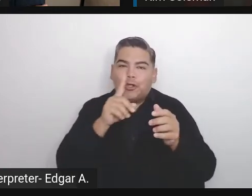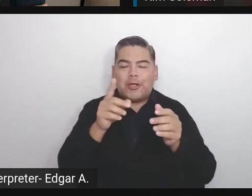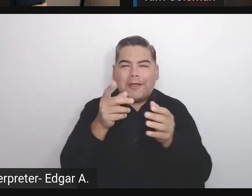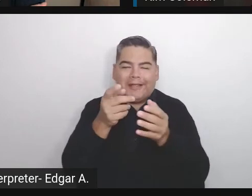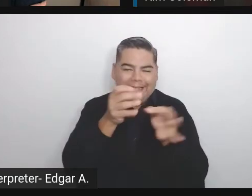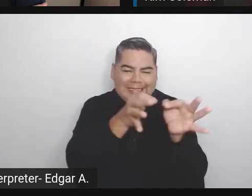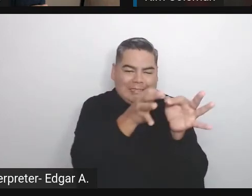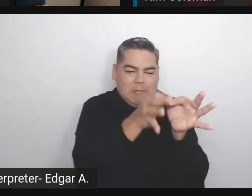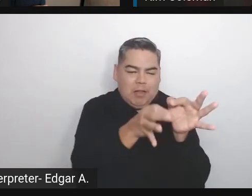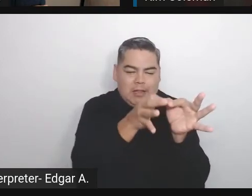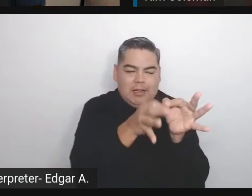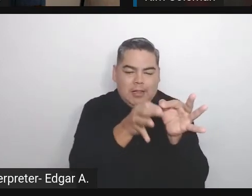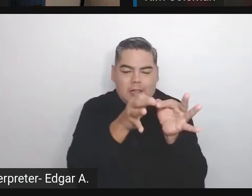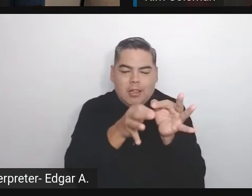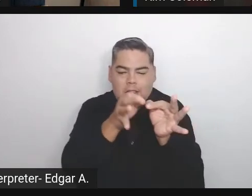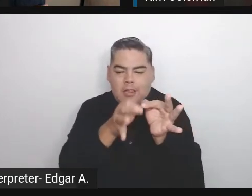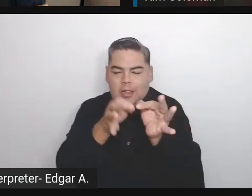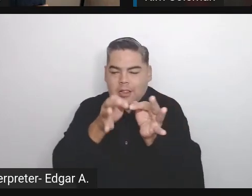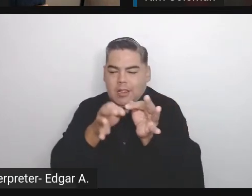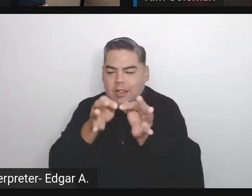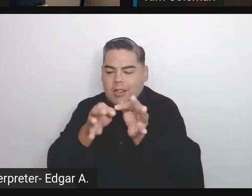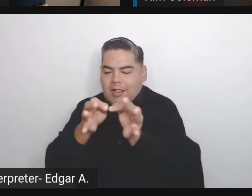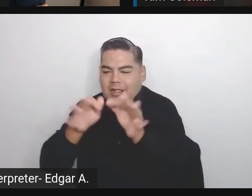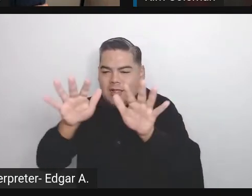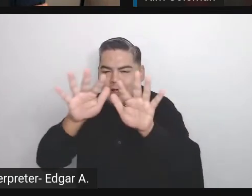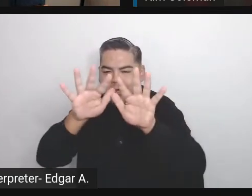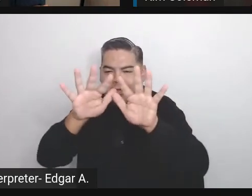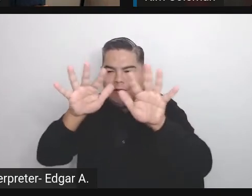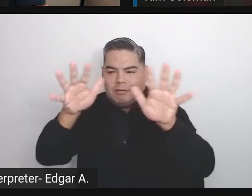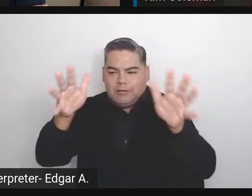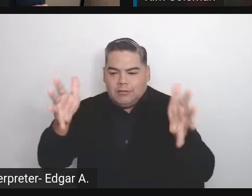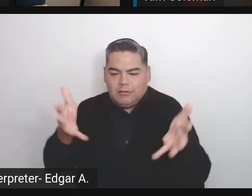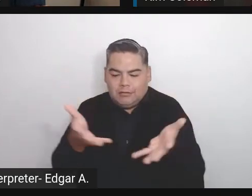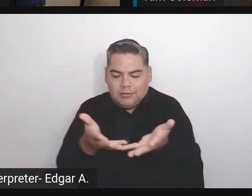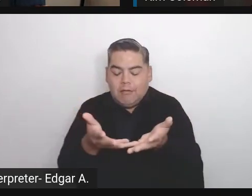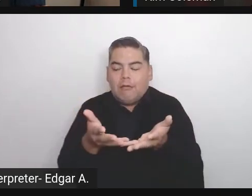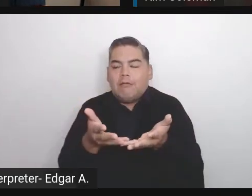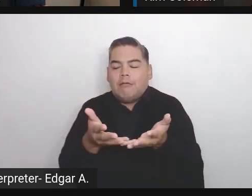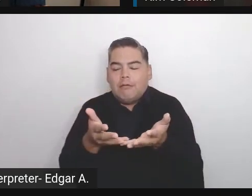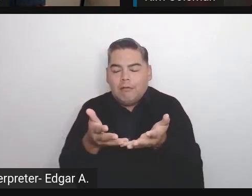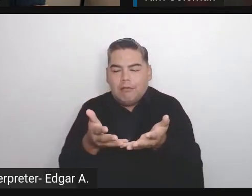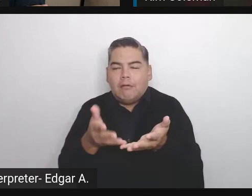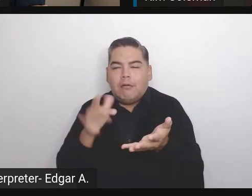The amount of them sometimes causes that we make an error.